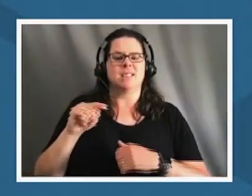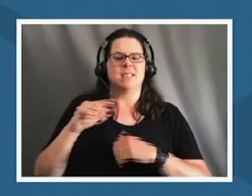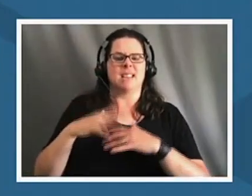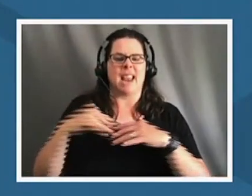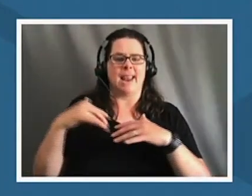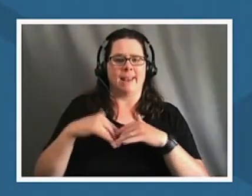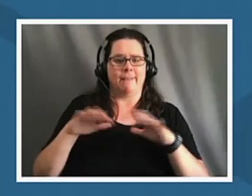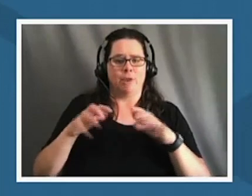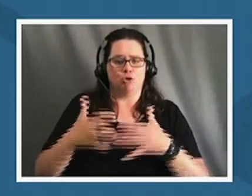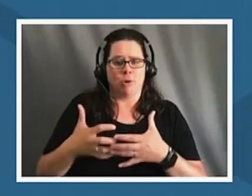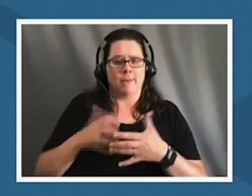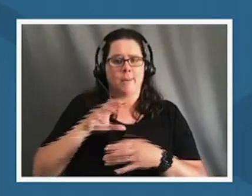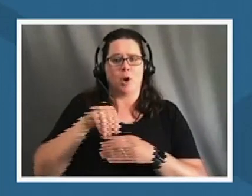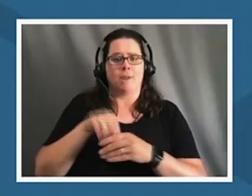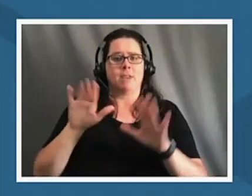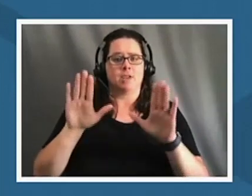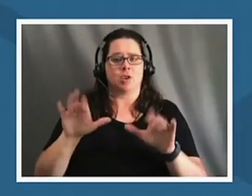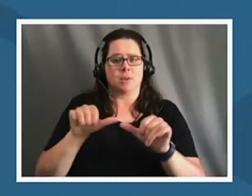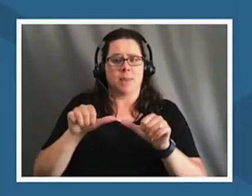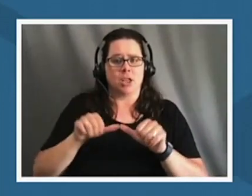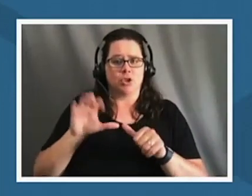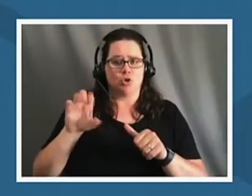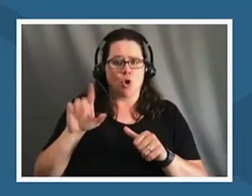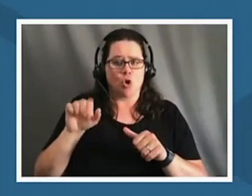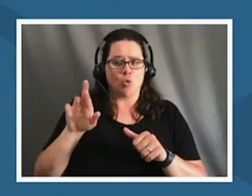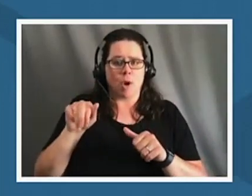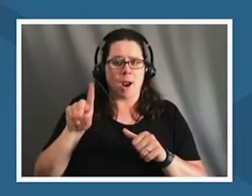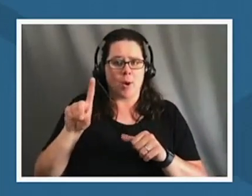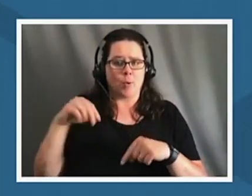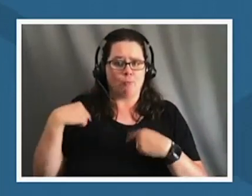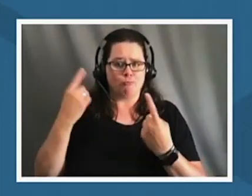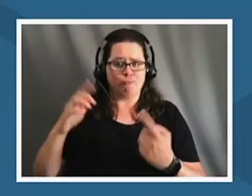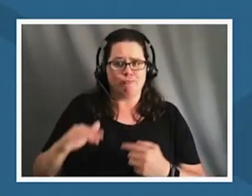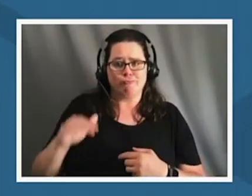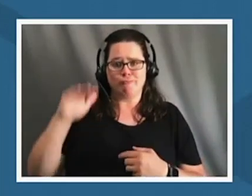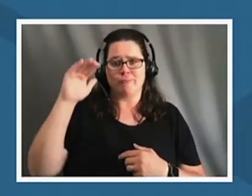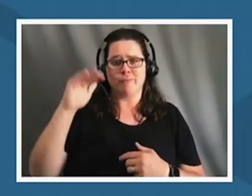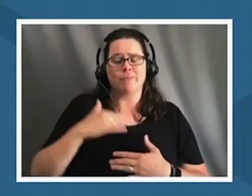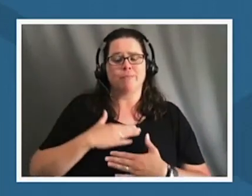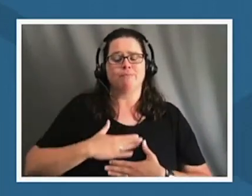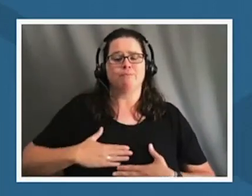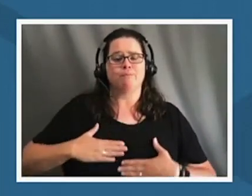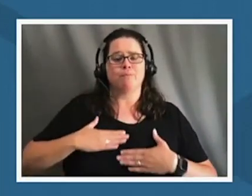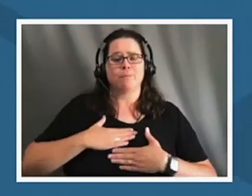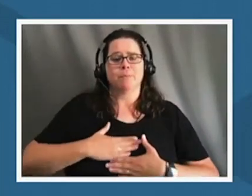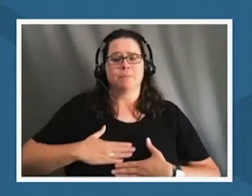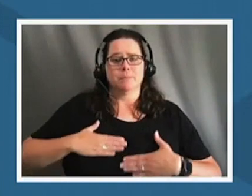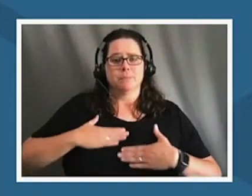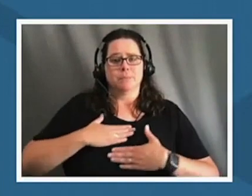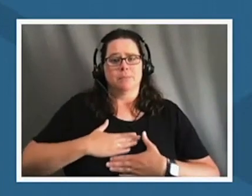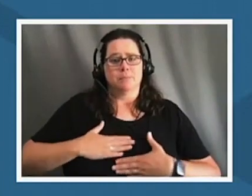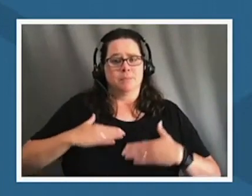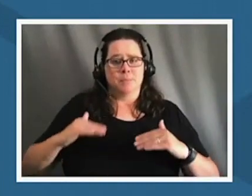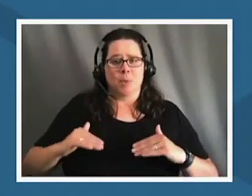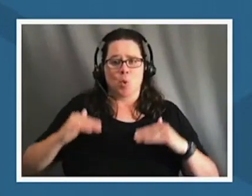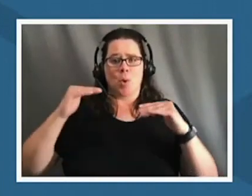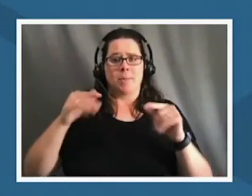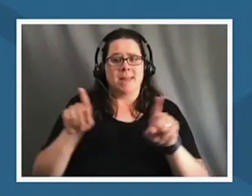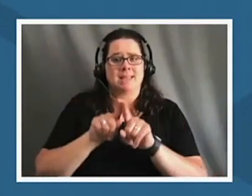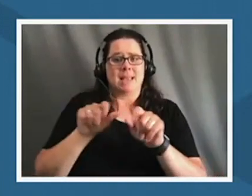awesome place in colorado my entire life and i just really enjoyed